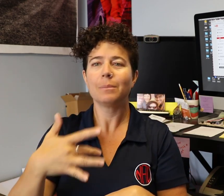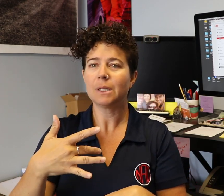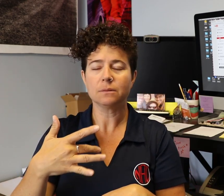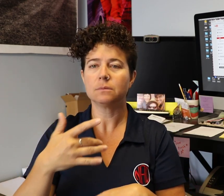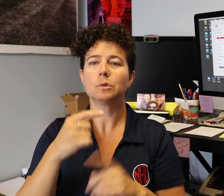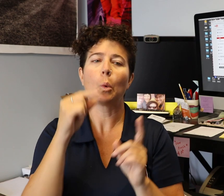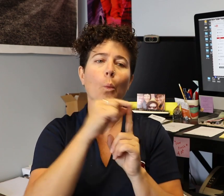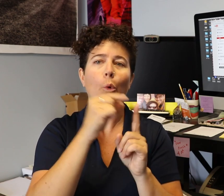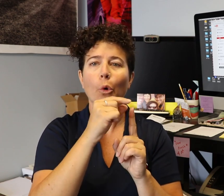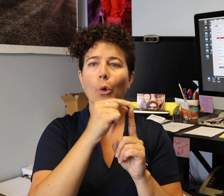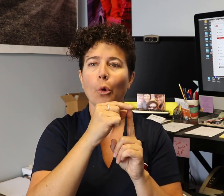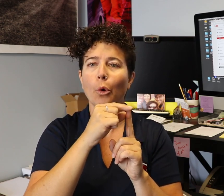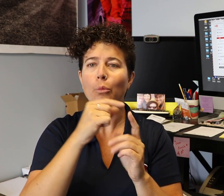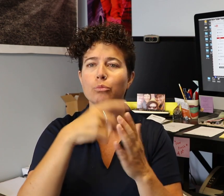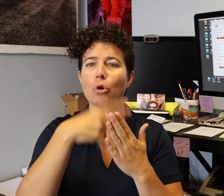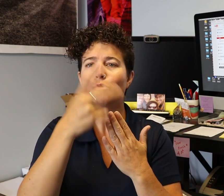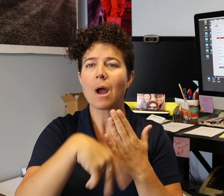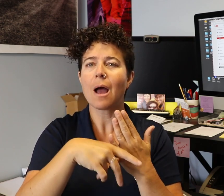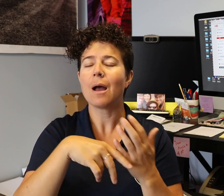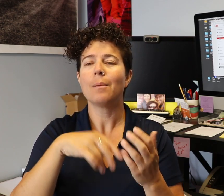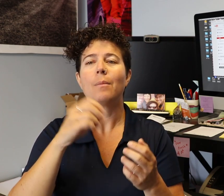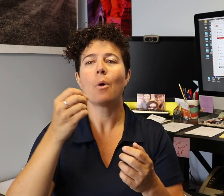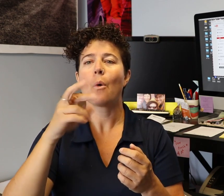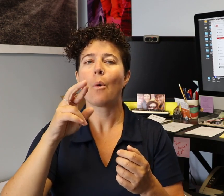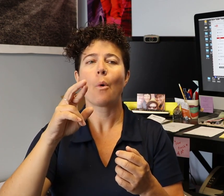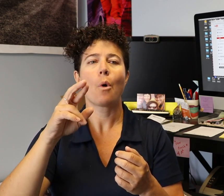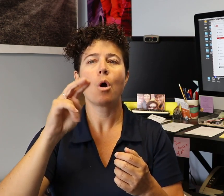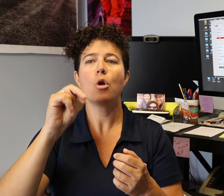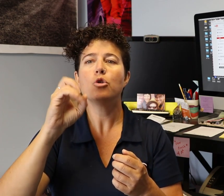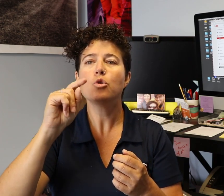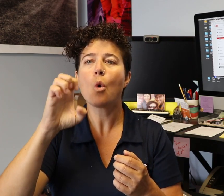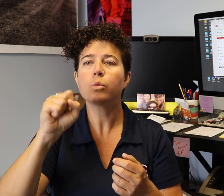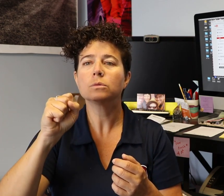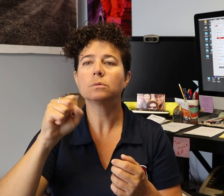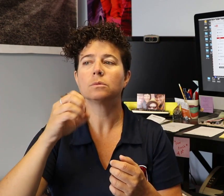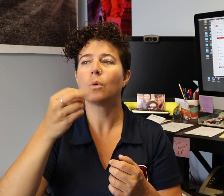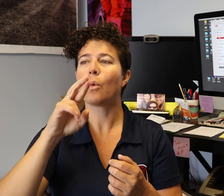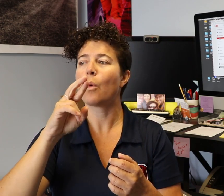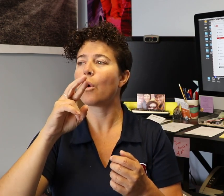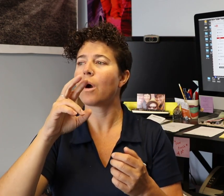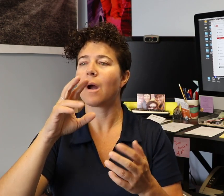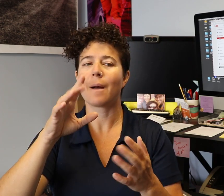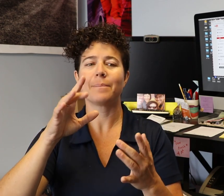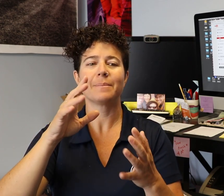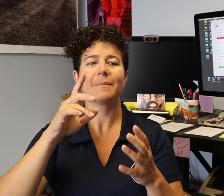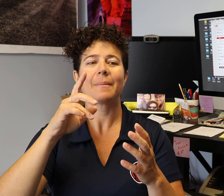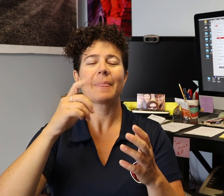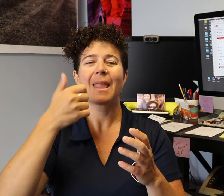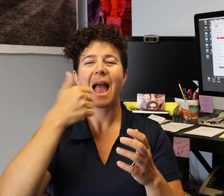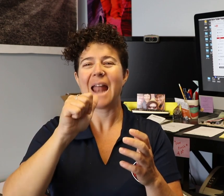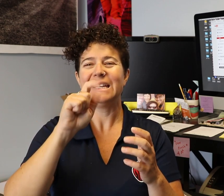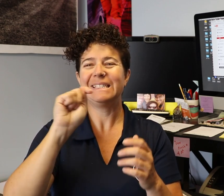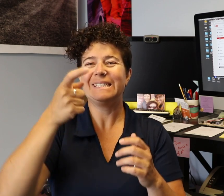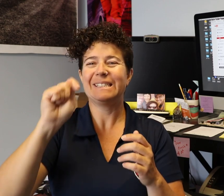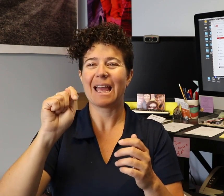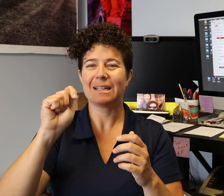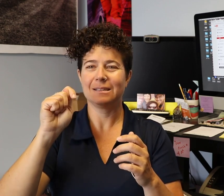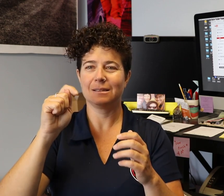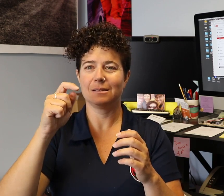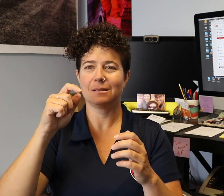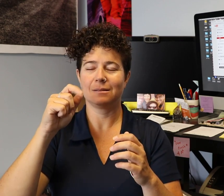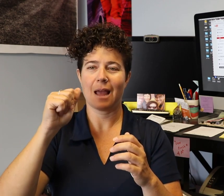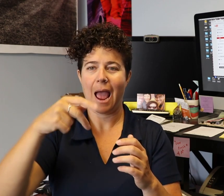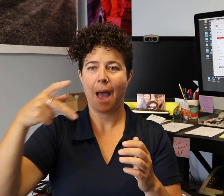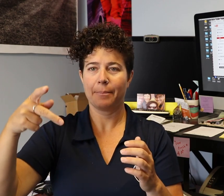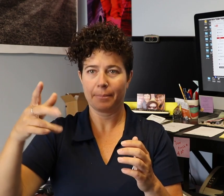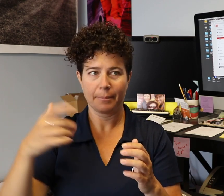I will develop a transcript first using Word or any text based app like Notes or Text Edit.